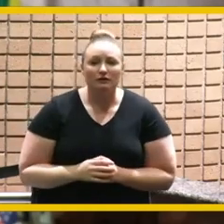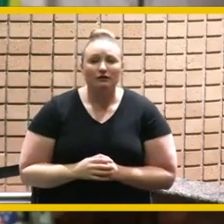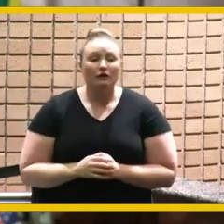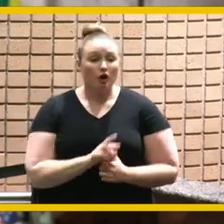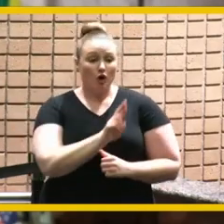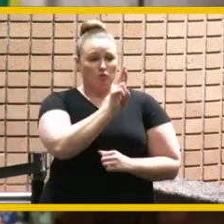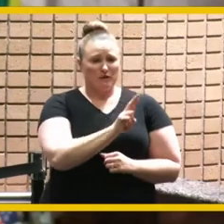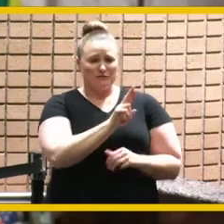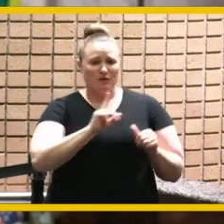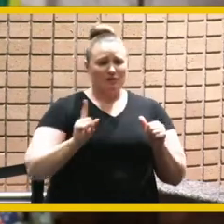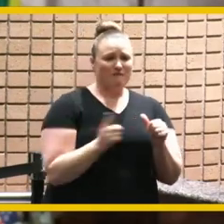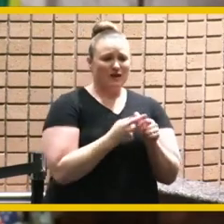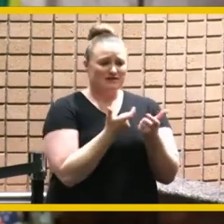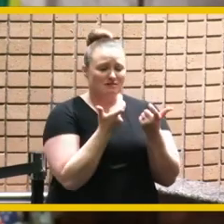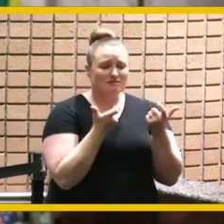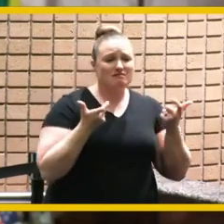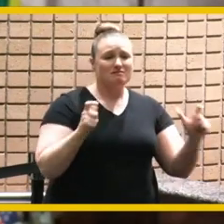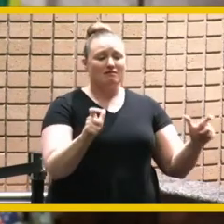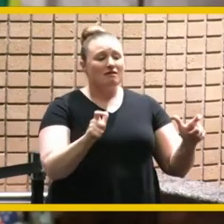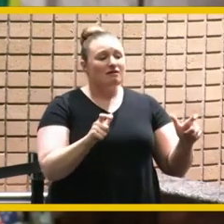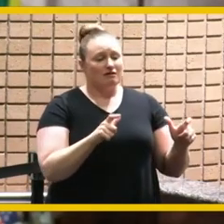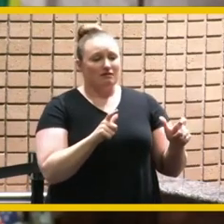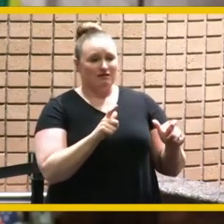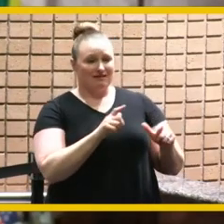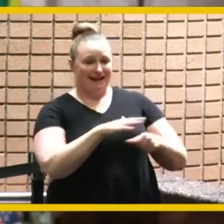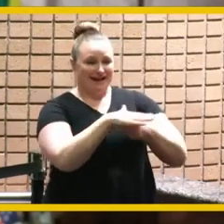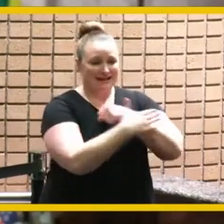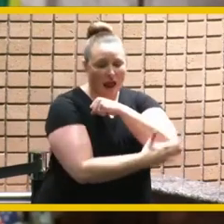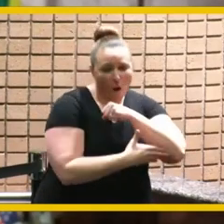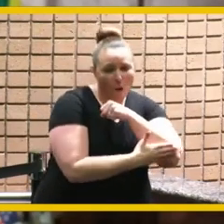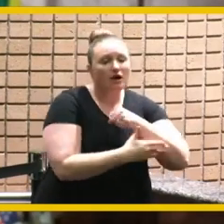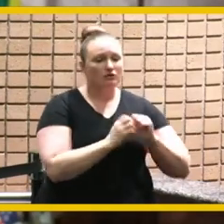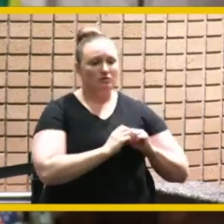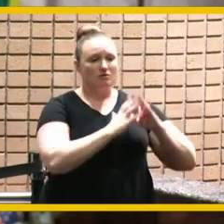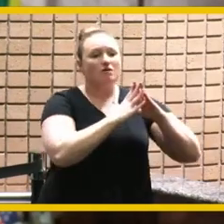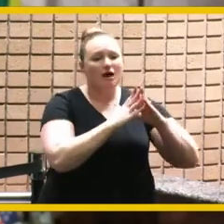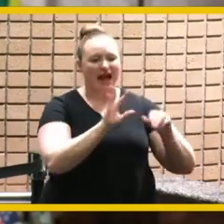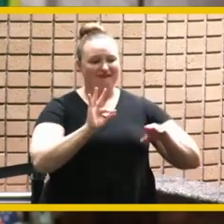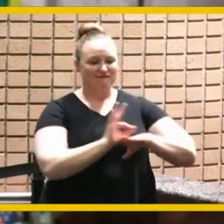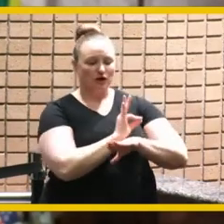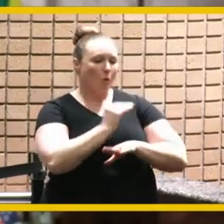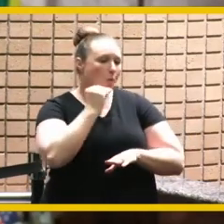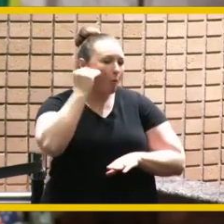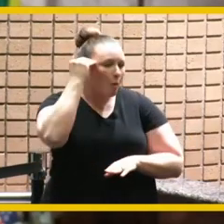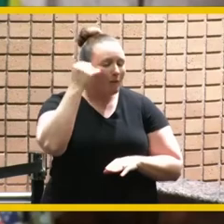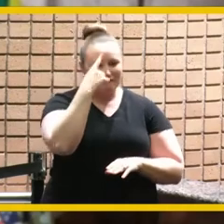get a functional zero for veterans homelessness i'm from the navy he's from the army but we put